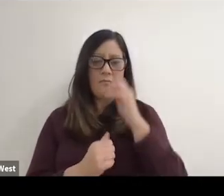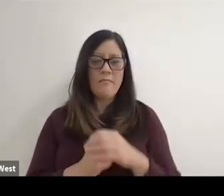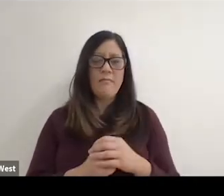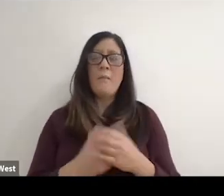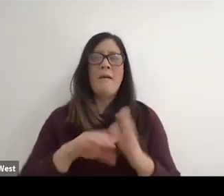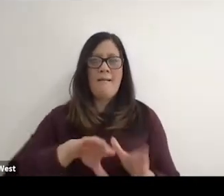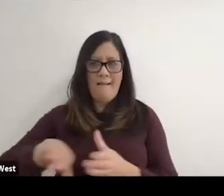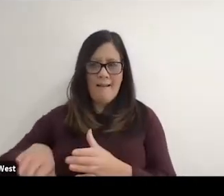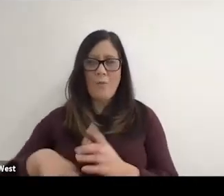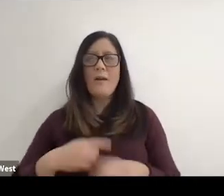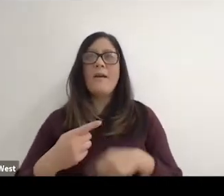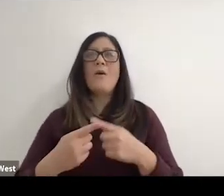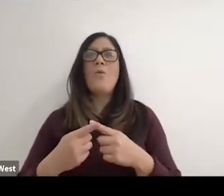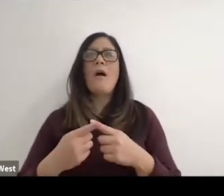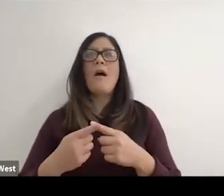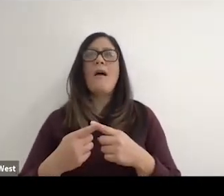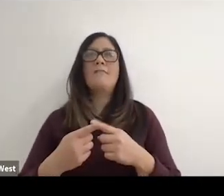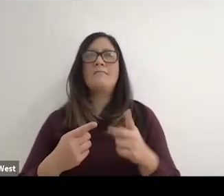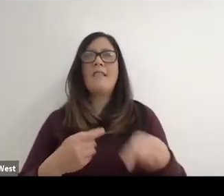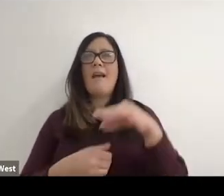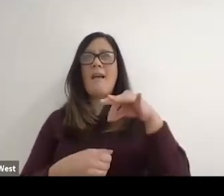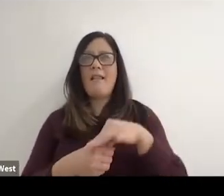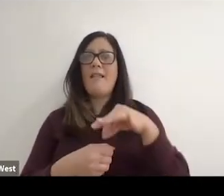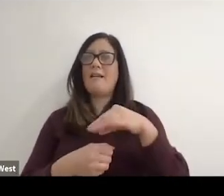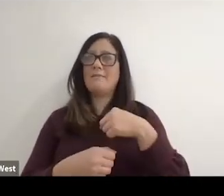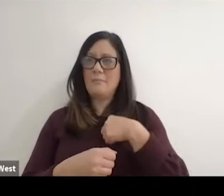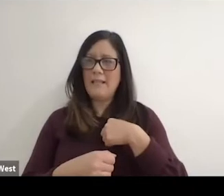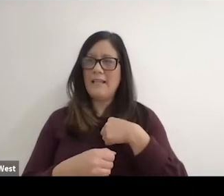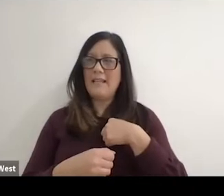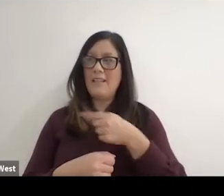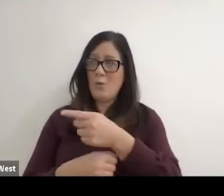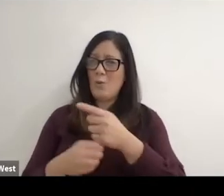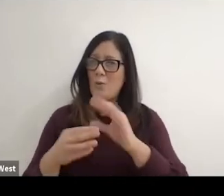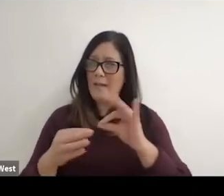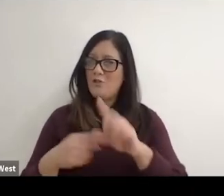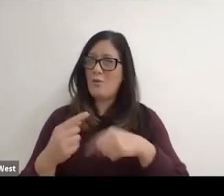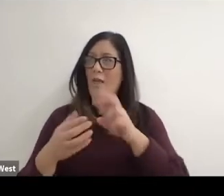But when I got elected, then you said that nearly knocked you over. Well, when I when we got the